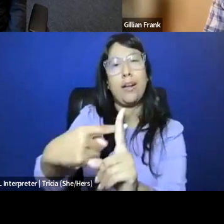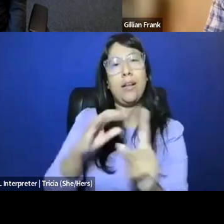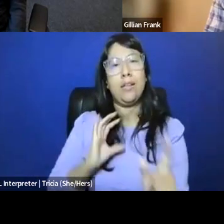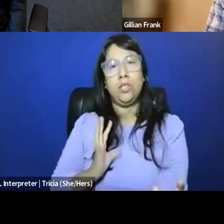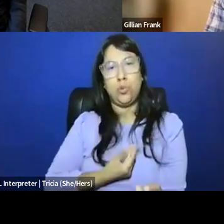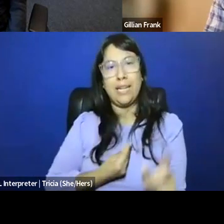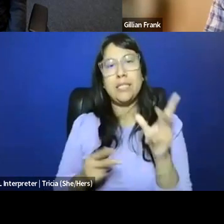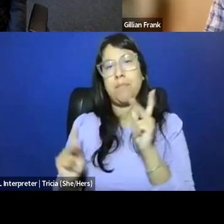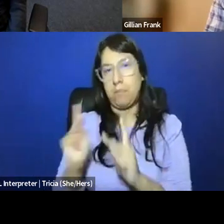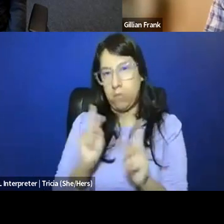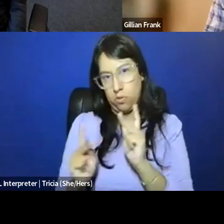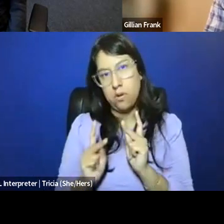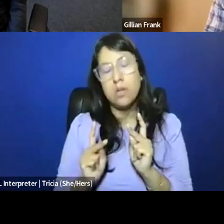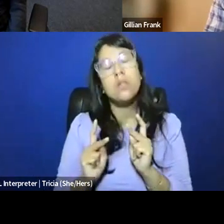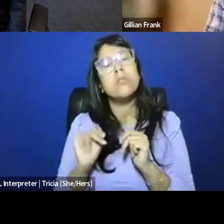So some of that happens on our understanding